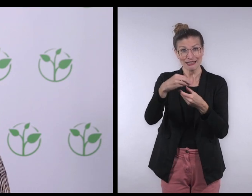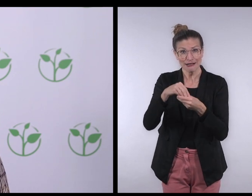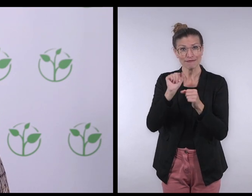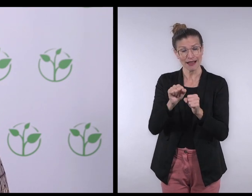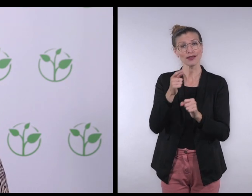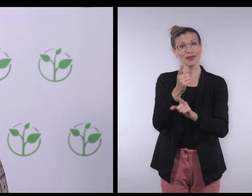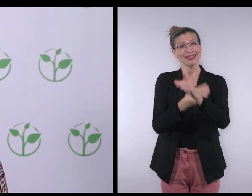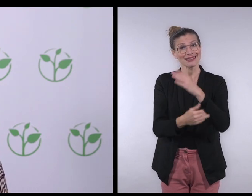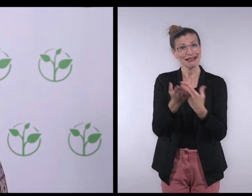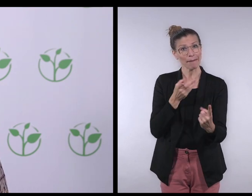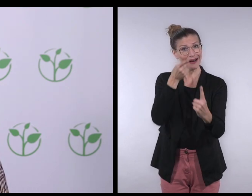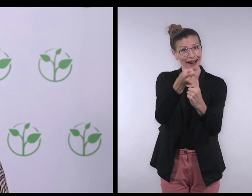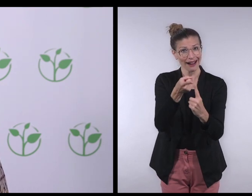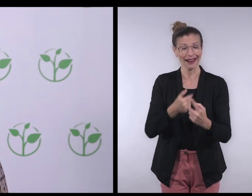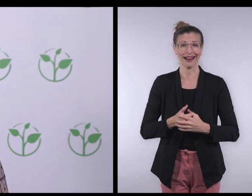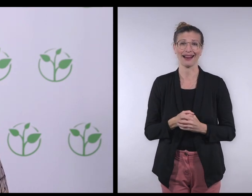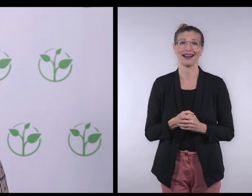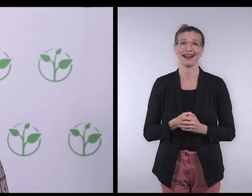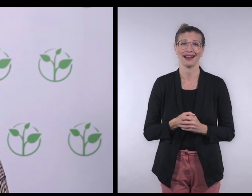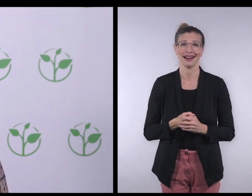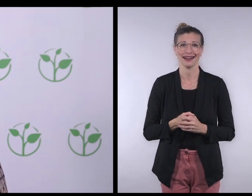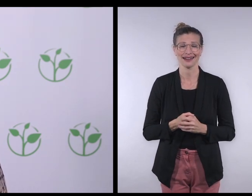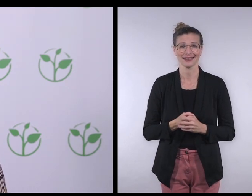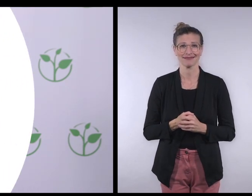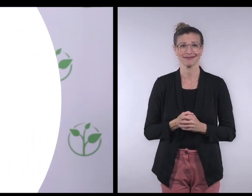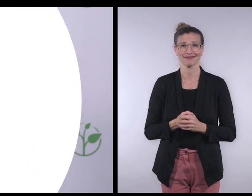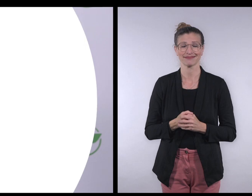with an intersectional approach to disability.